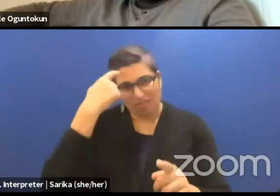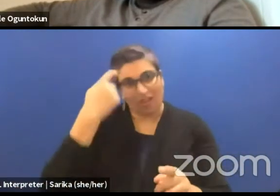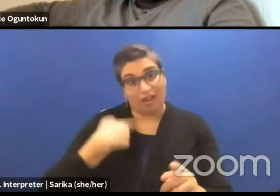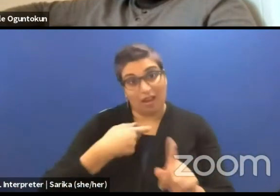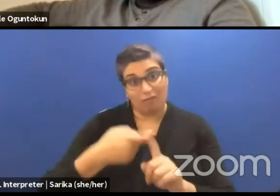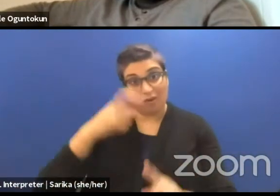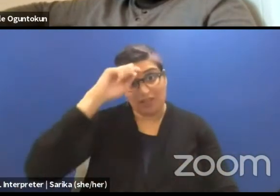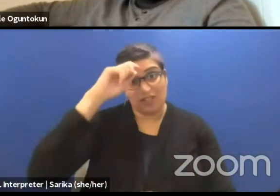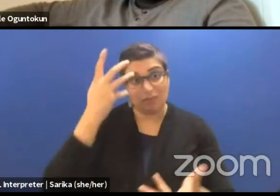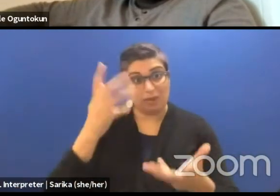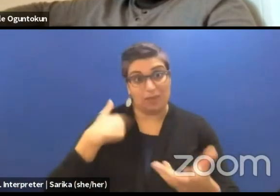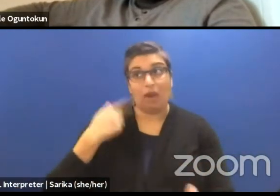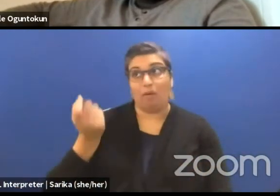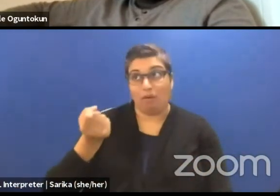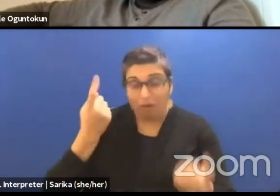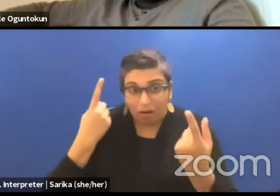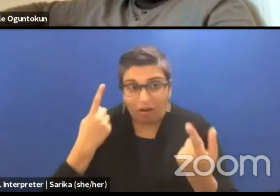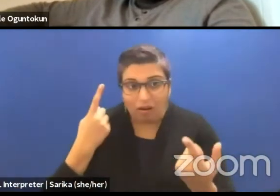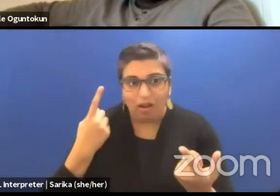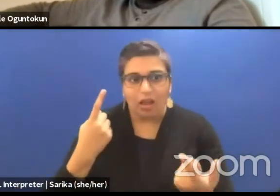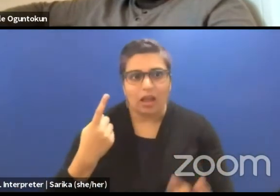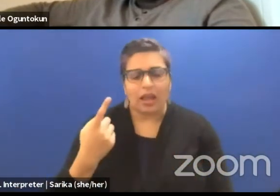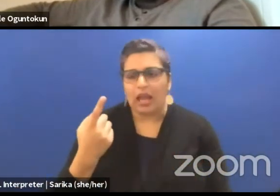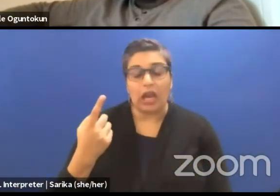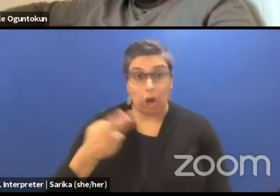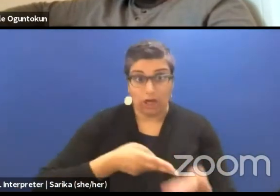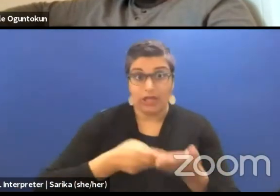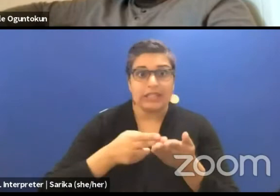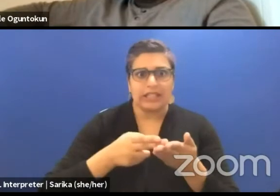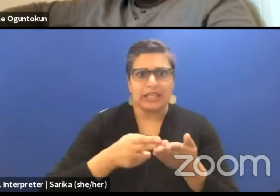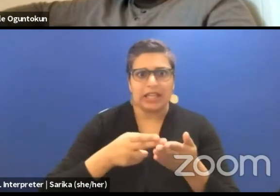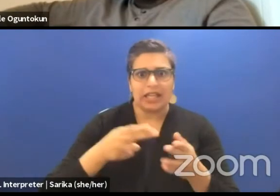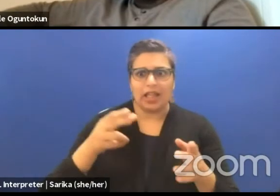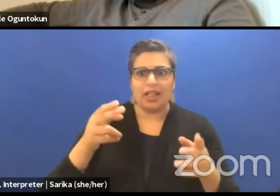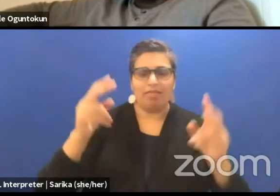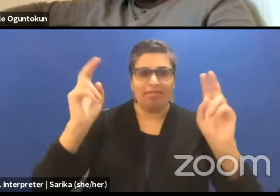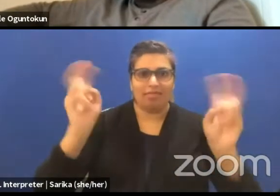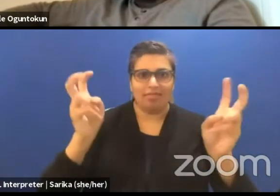and I don't even know until now what African dance means because what I see in an institution like this